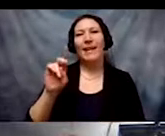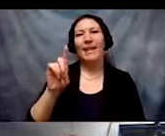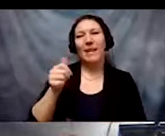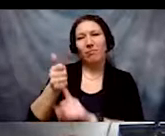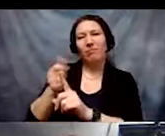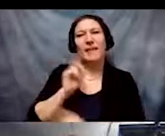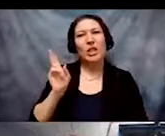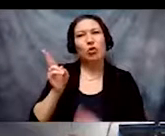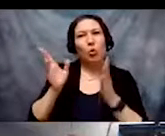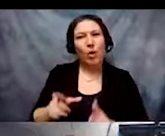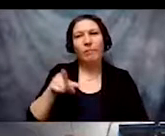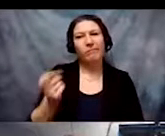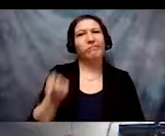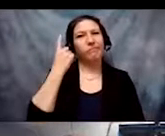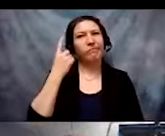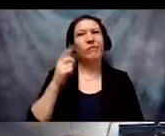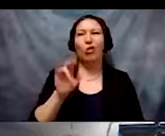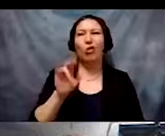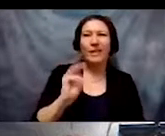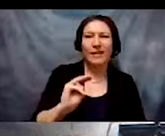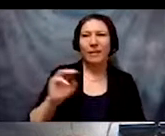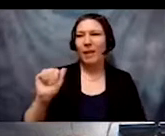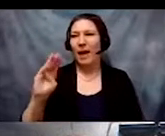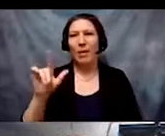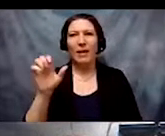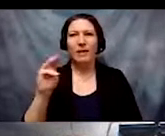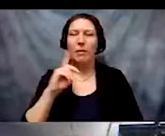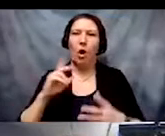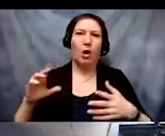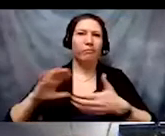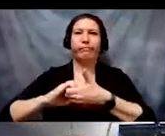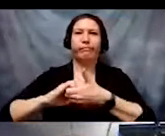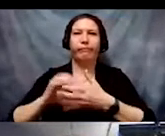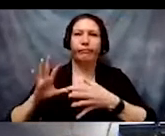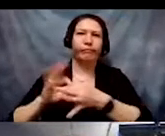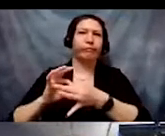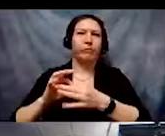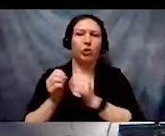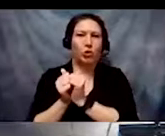racism and ableism is and he personalizes that for